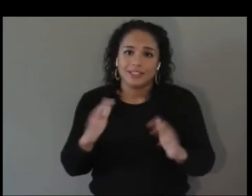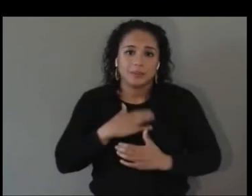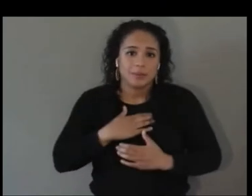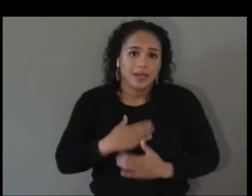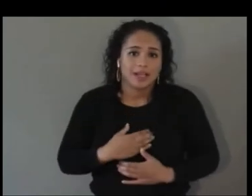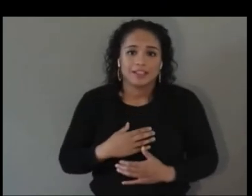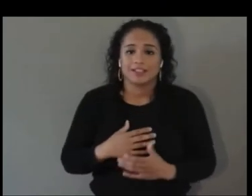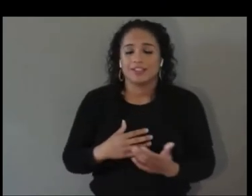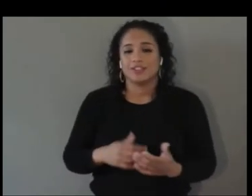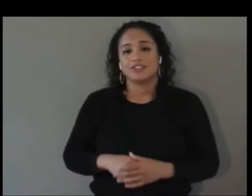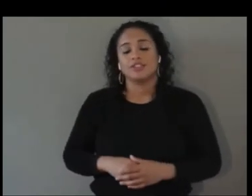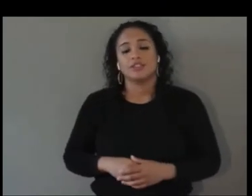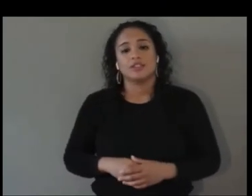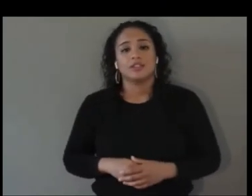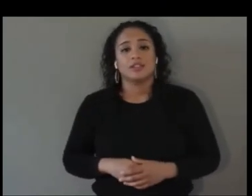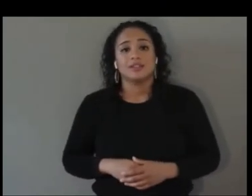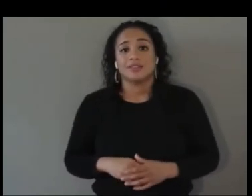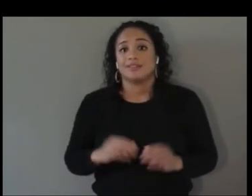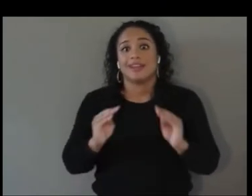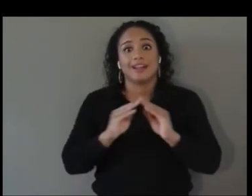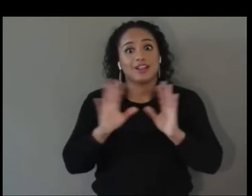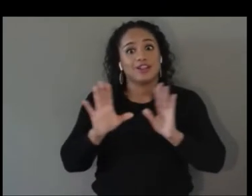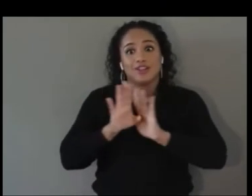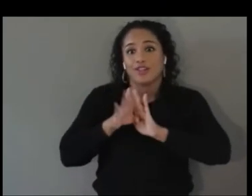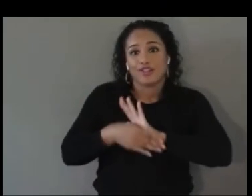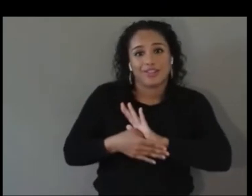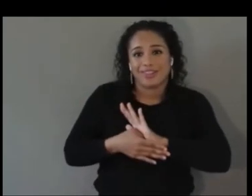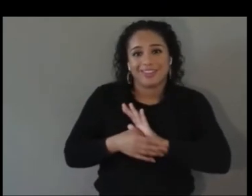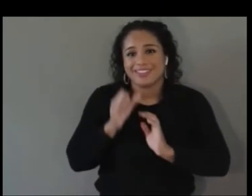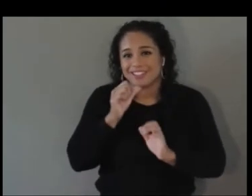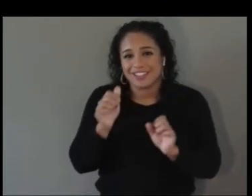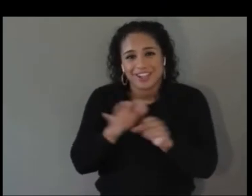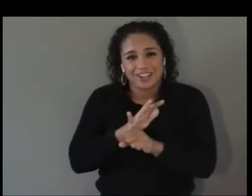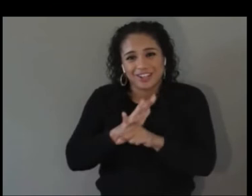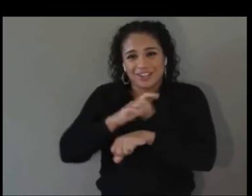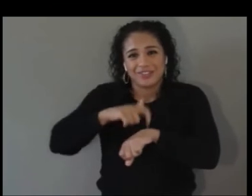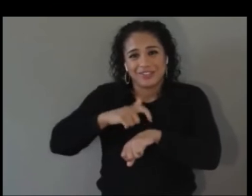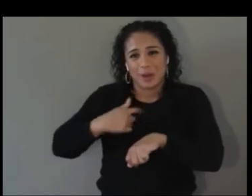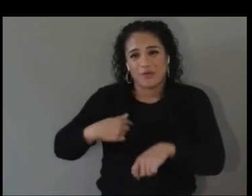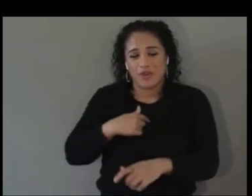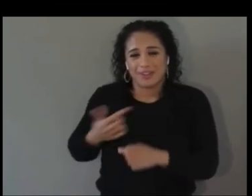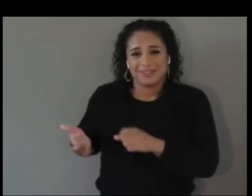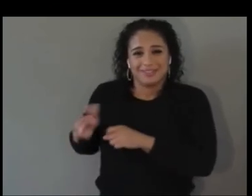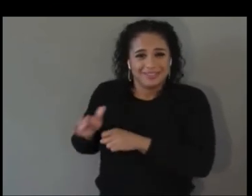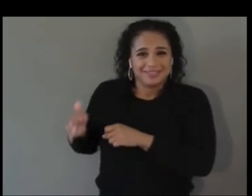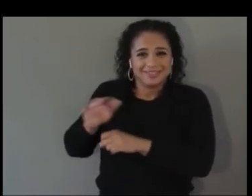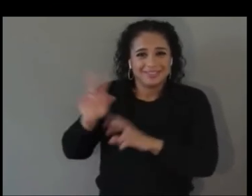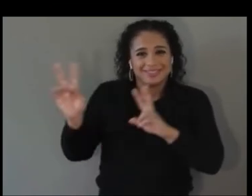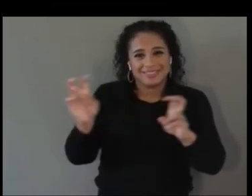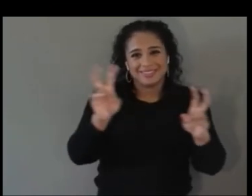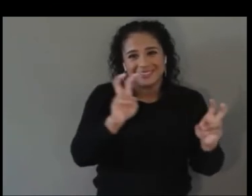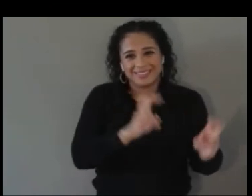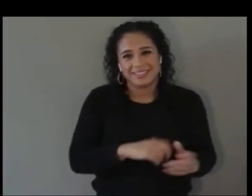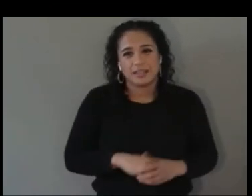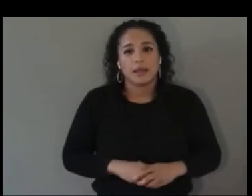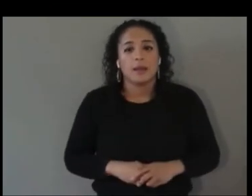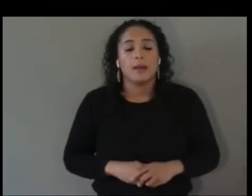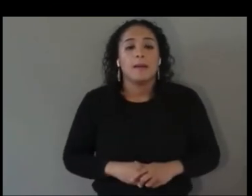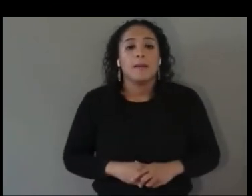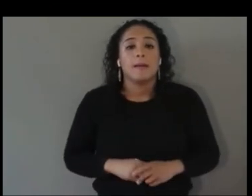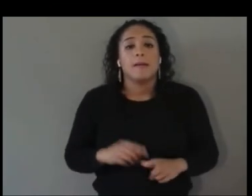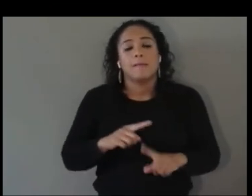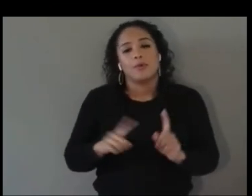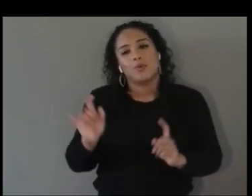half an hour is not enough to cover these topics. We owe the audience the opportunity to ask us some